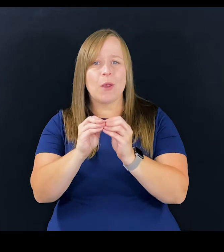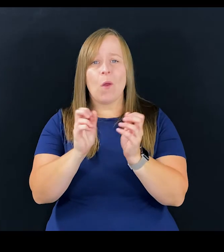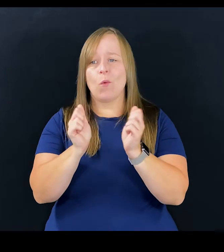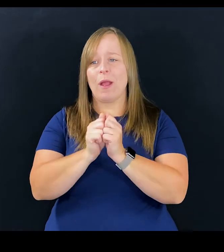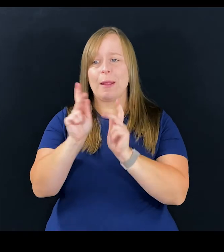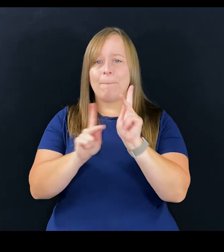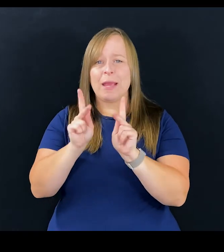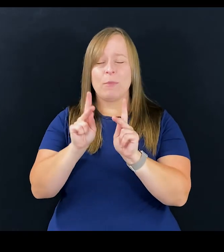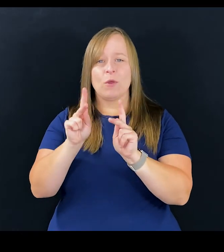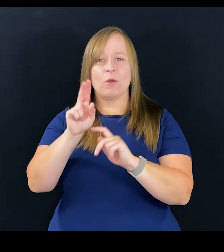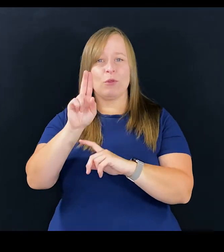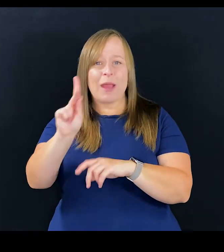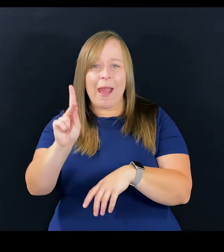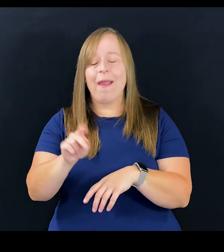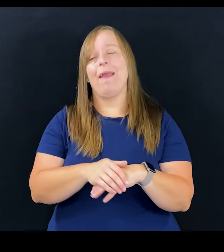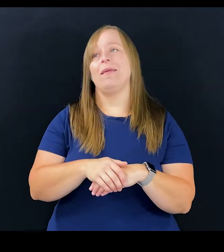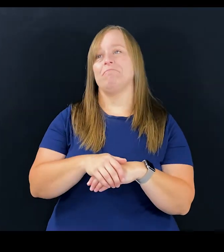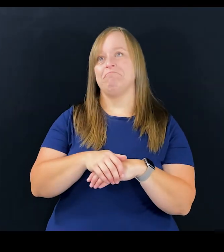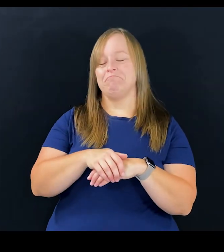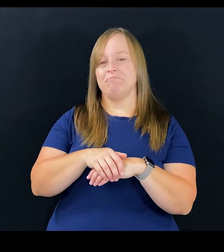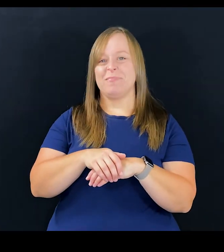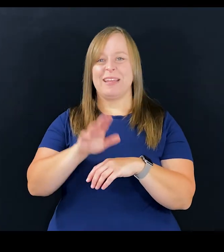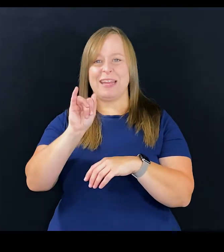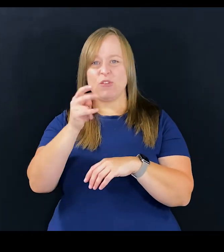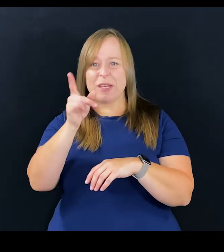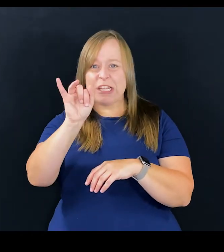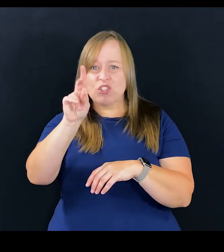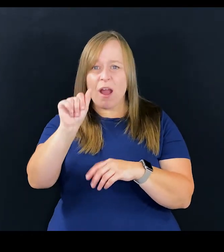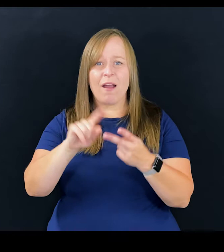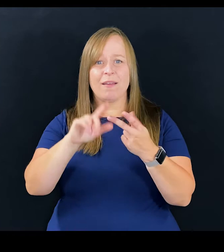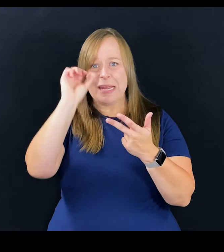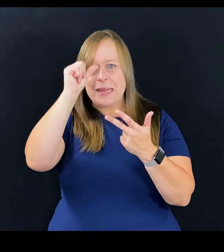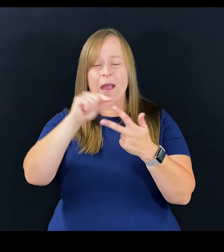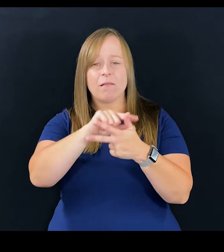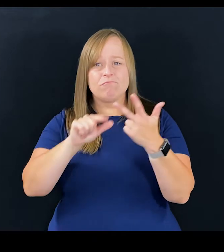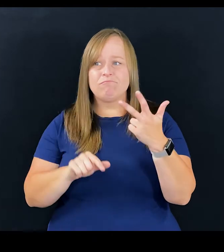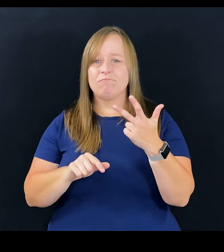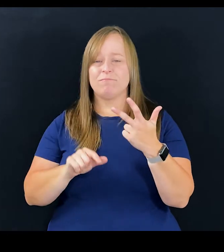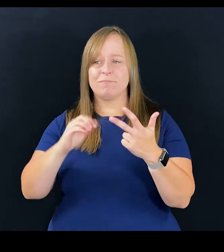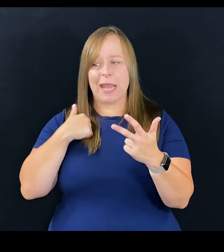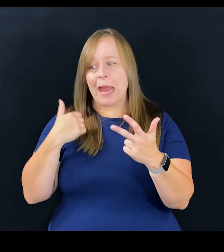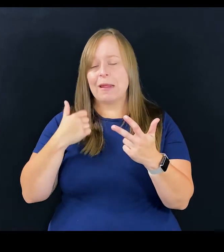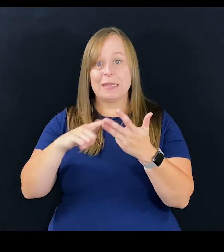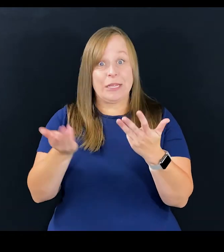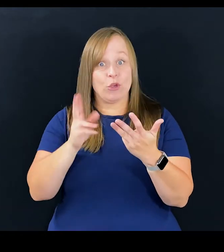with people in the United Kingdom and Indonesia and India, Canada, and here,